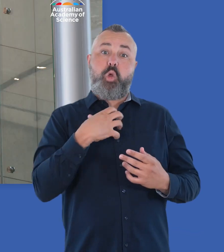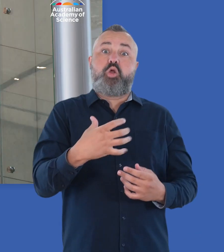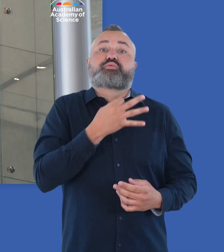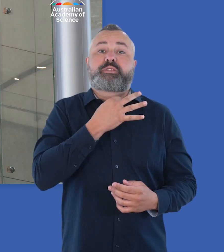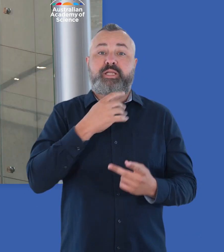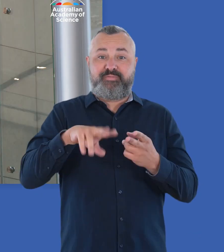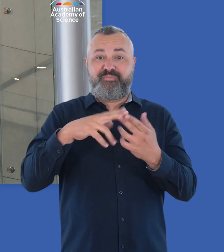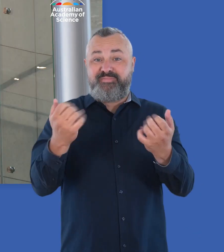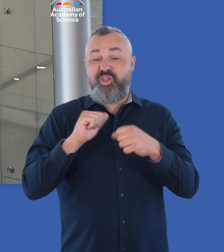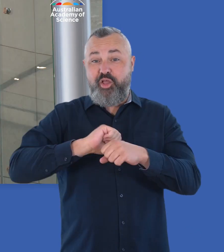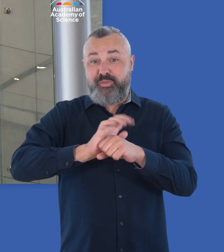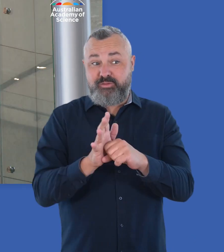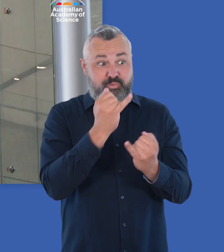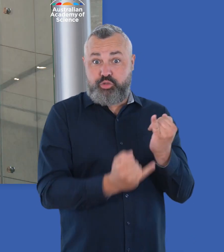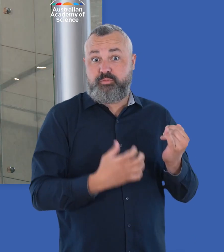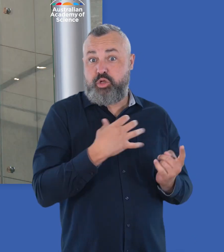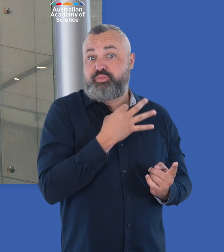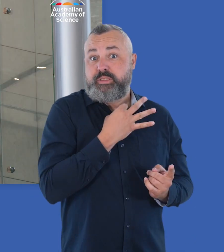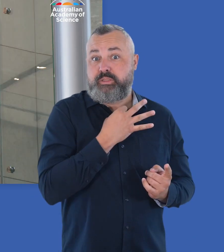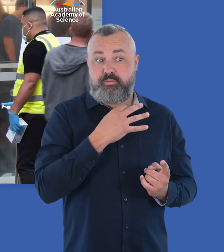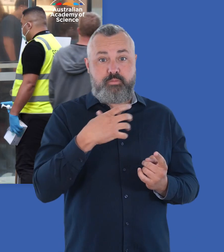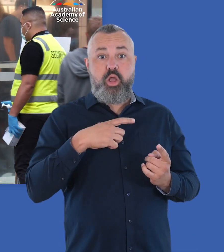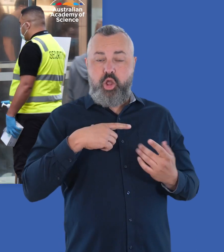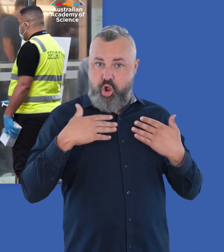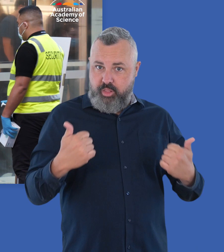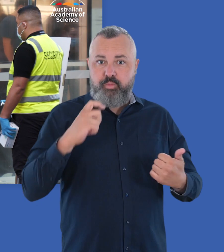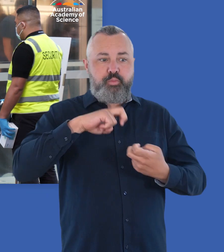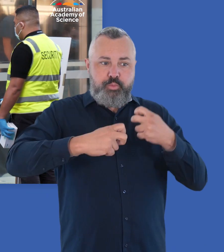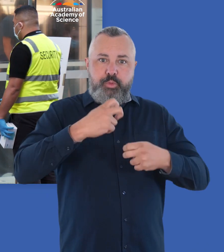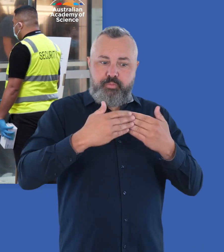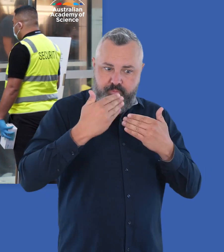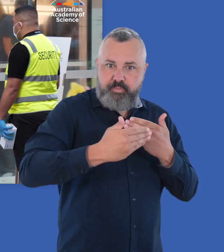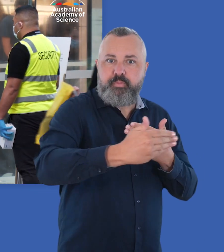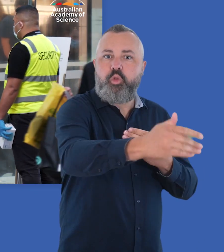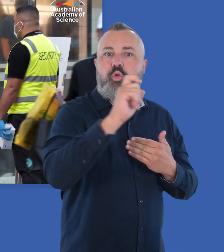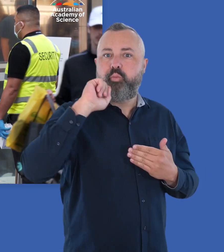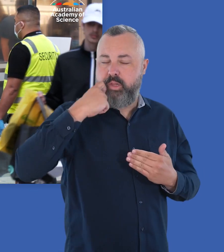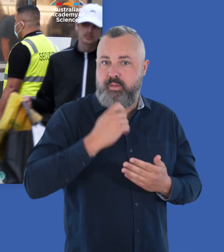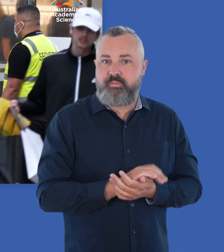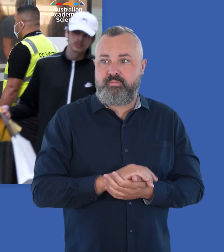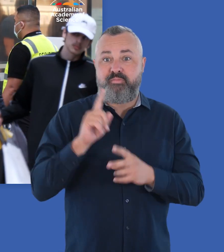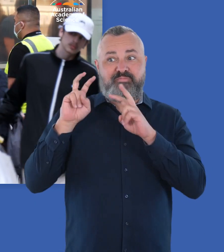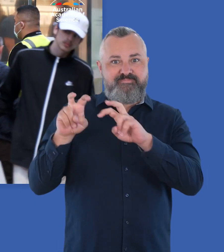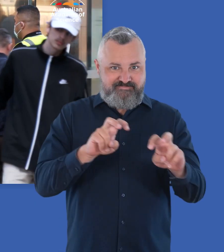is much lower than the risks of complications and long-term health problems as a result of COVID-19.